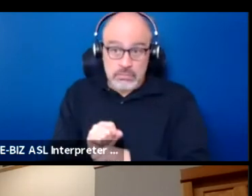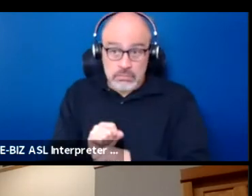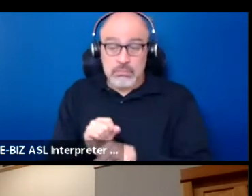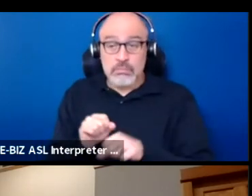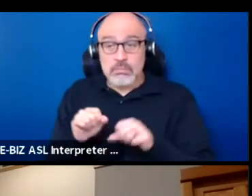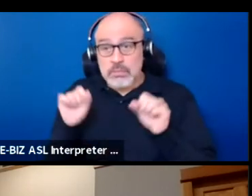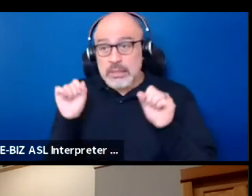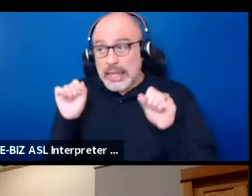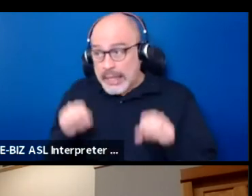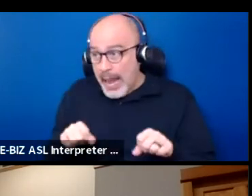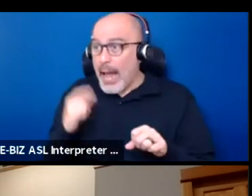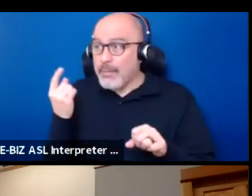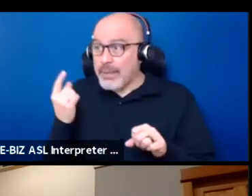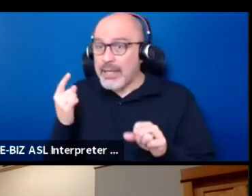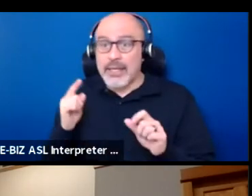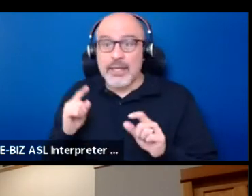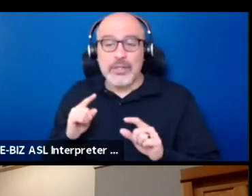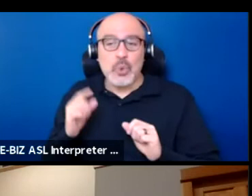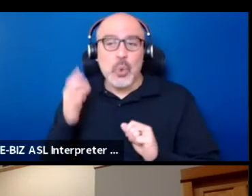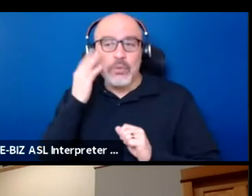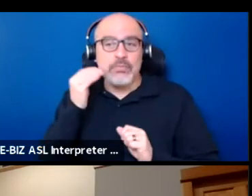to experience joy and connection for ourselves.